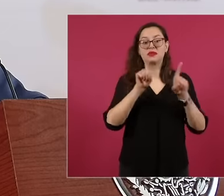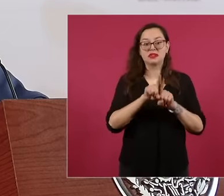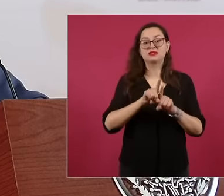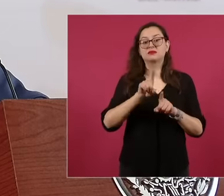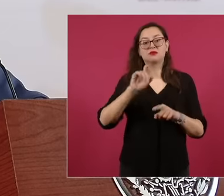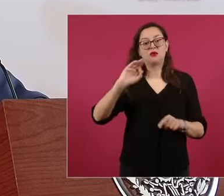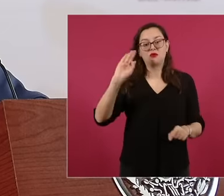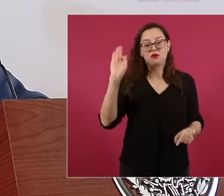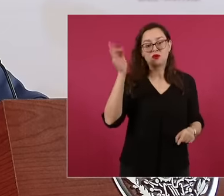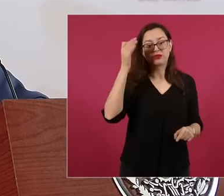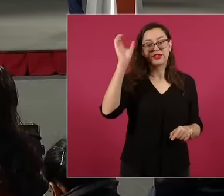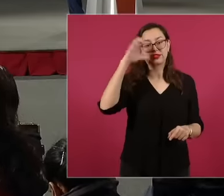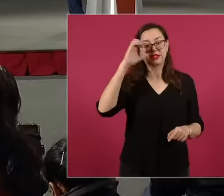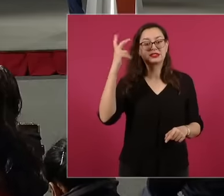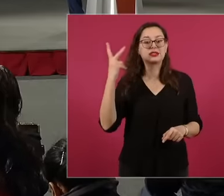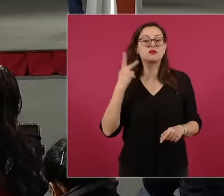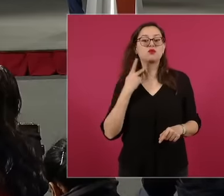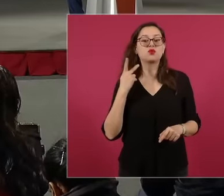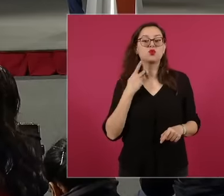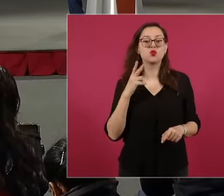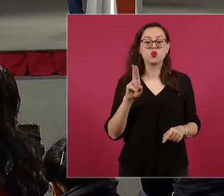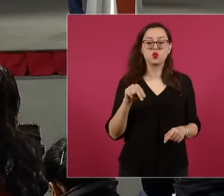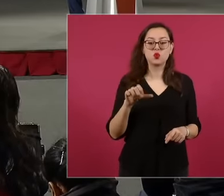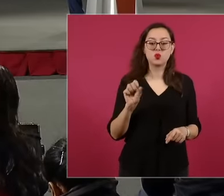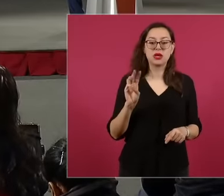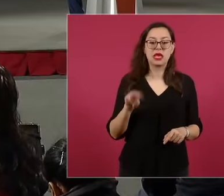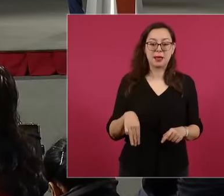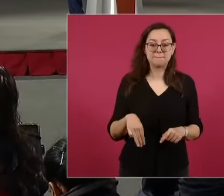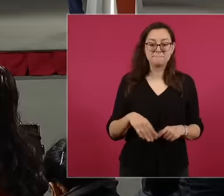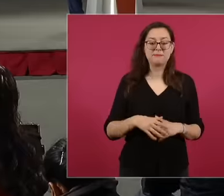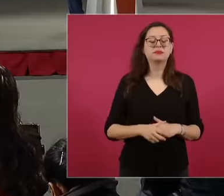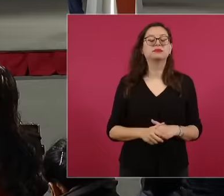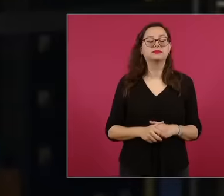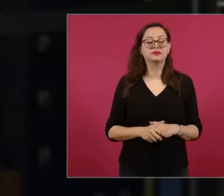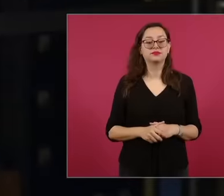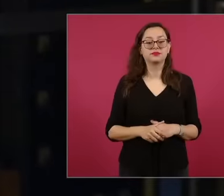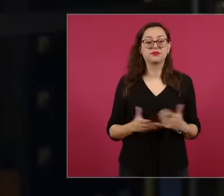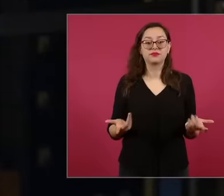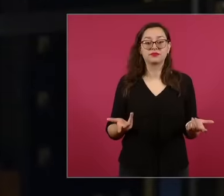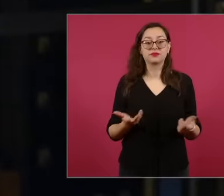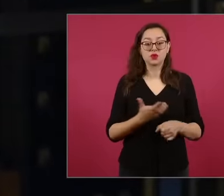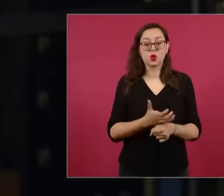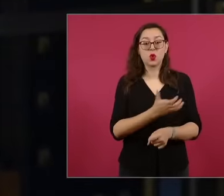and social sciences of our highest house of studies and my colleagues asked me that if one day